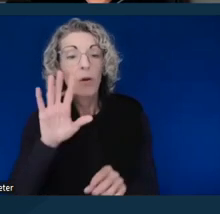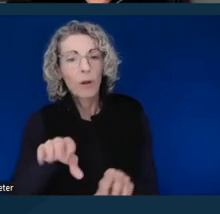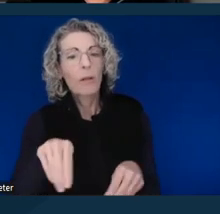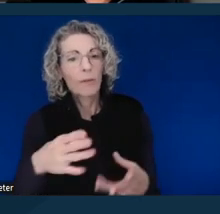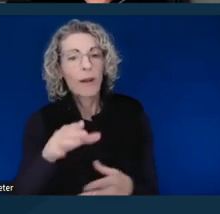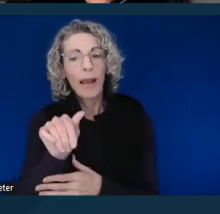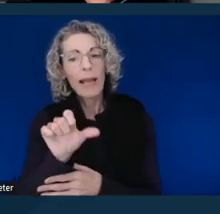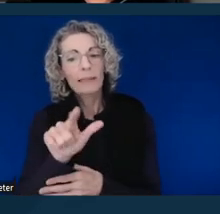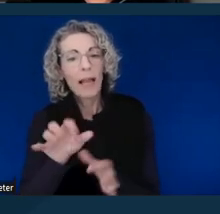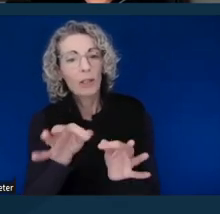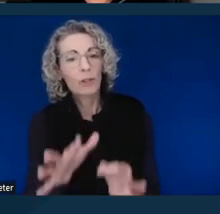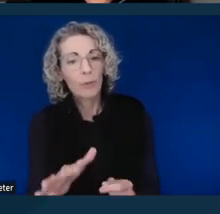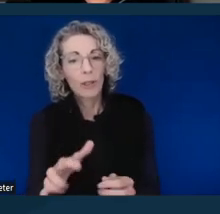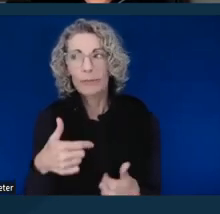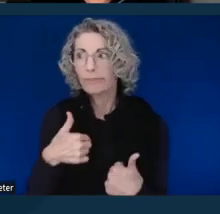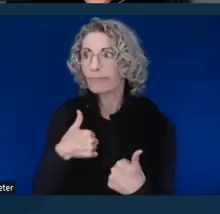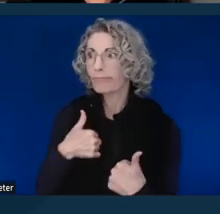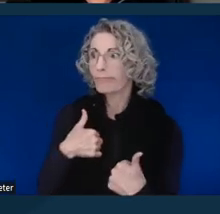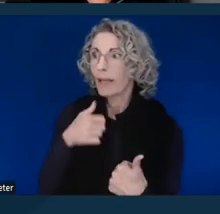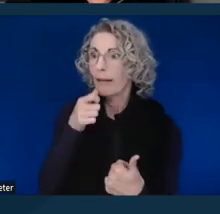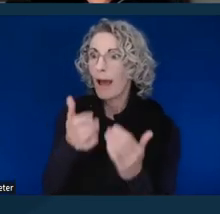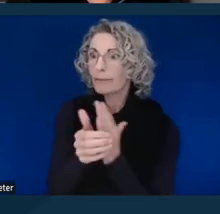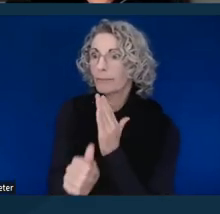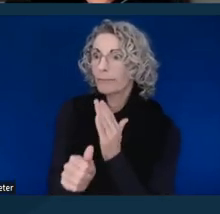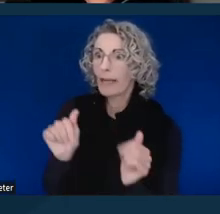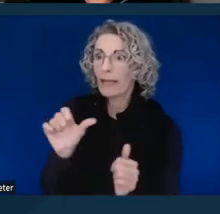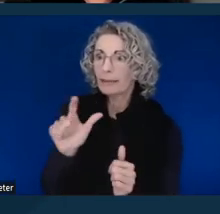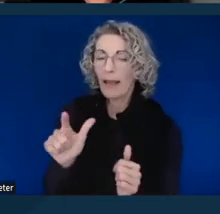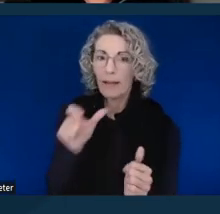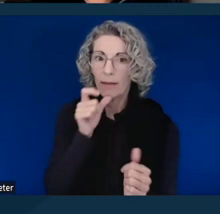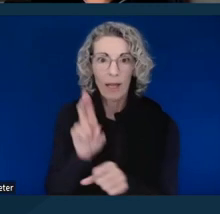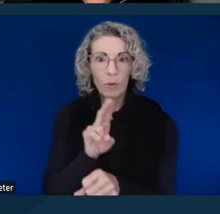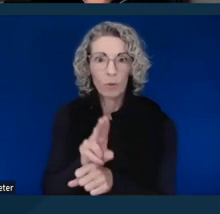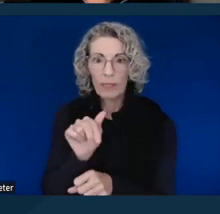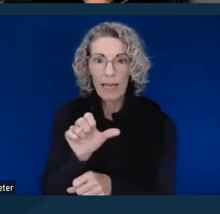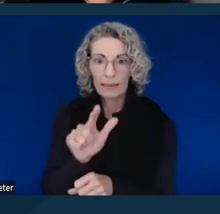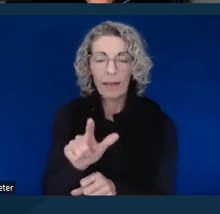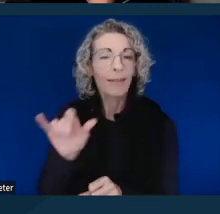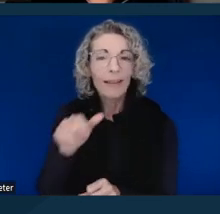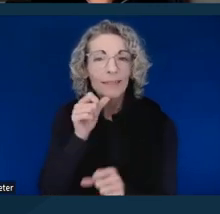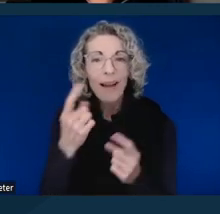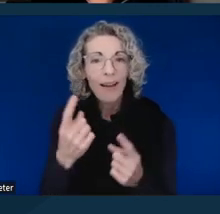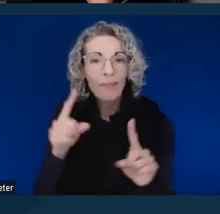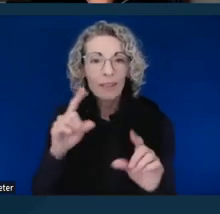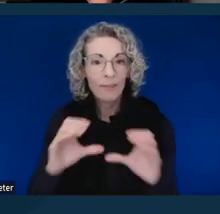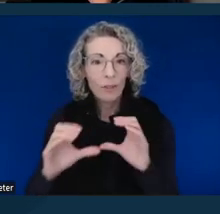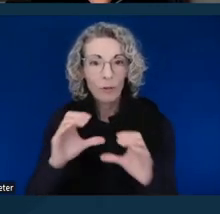and you're not someone who's fluent in ASL that's not going to be an effective communication for you,